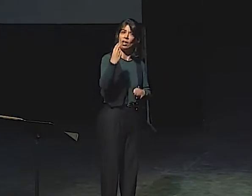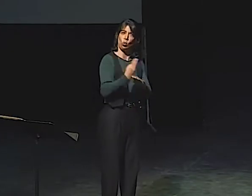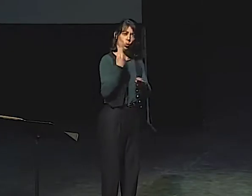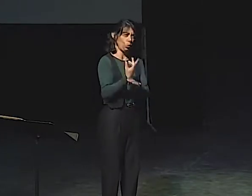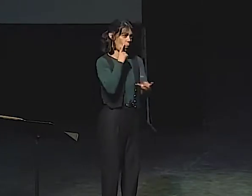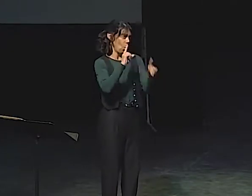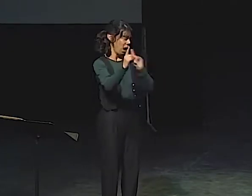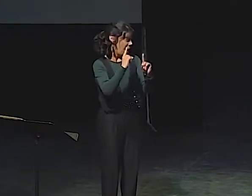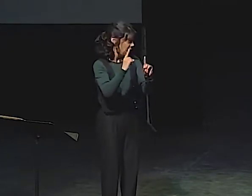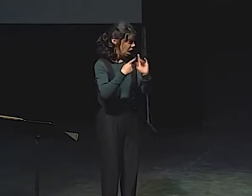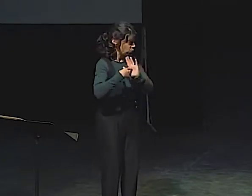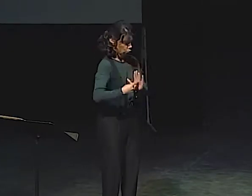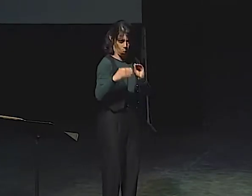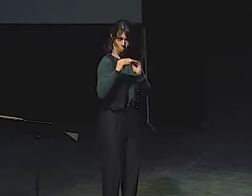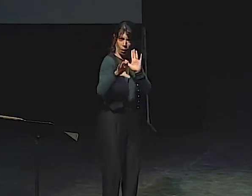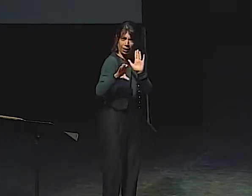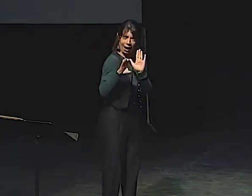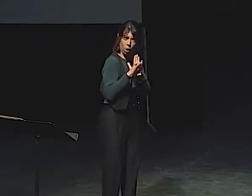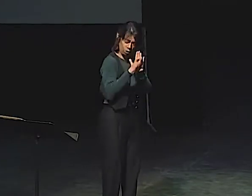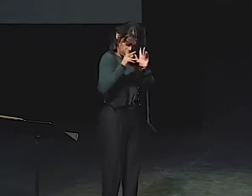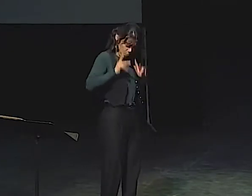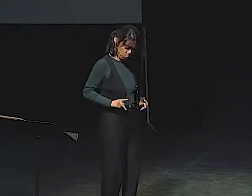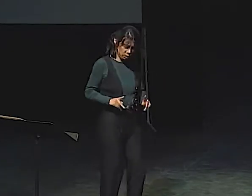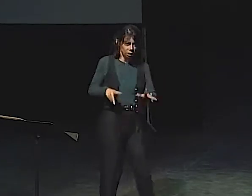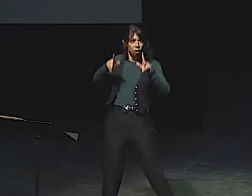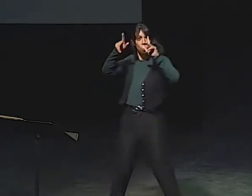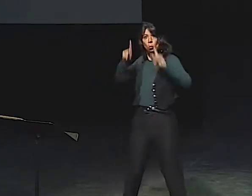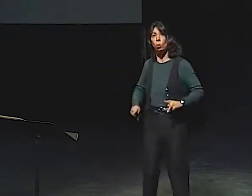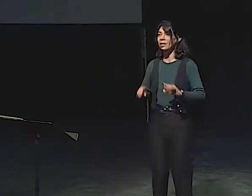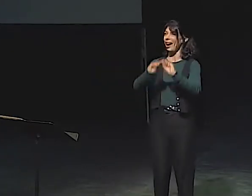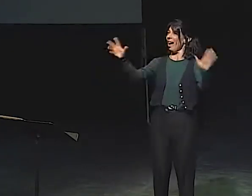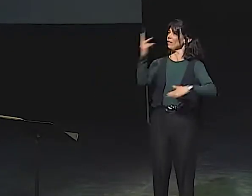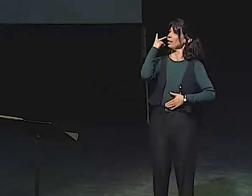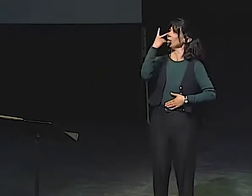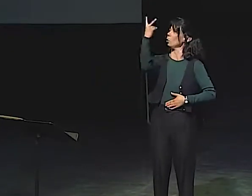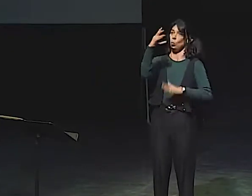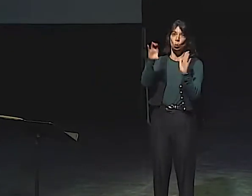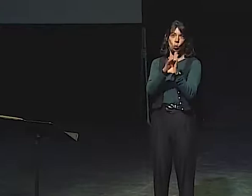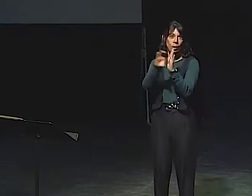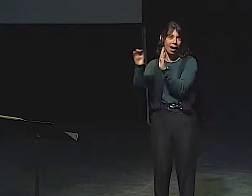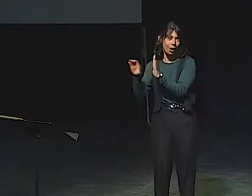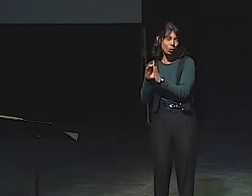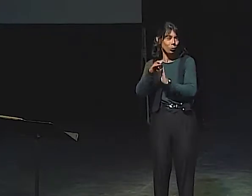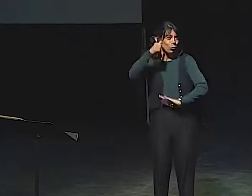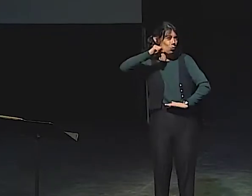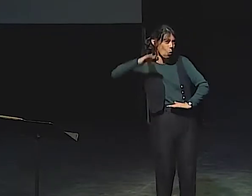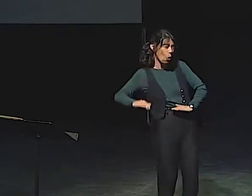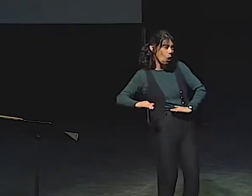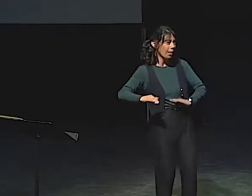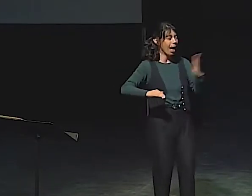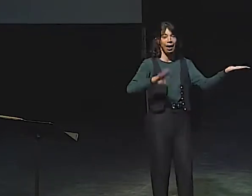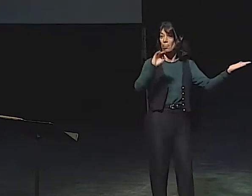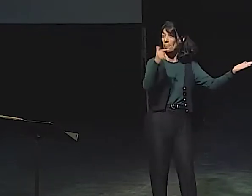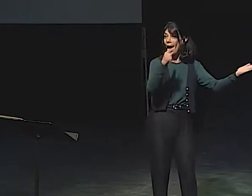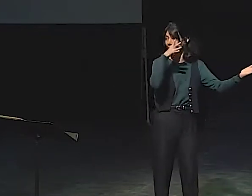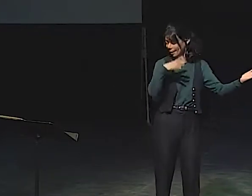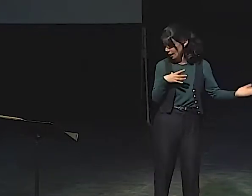YOU CAN ACTUALLY MOVE LIKE THIS, SO USE SPACE FOR COMMUNICATION TO DEVELOP A CHARACTER